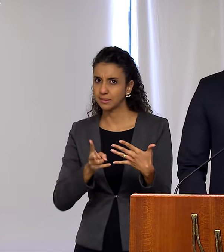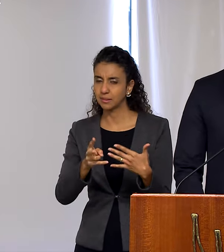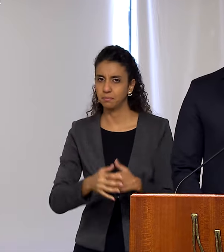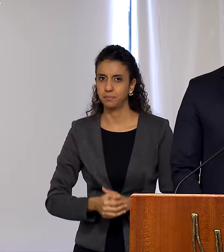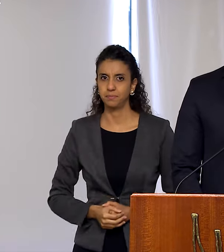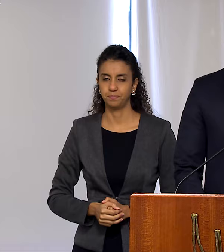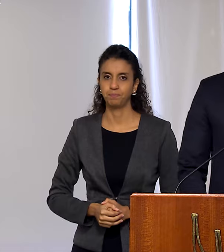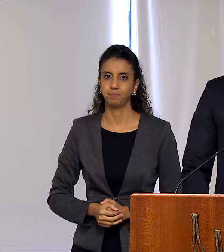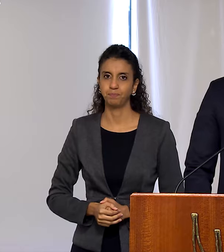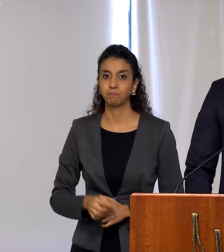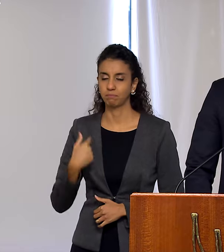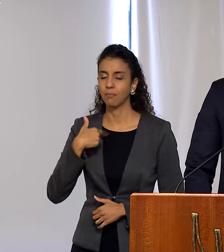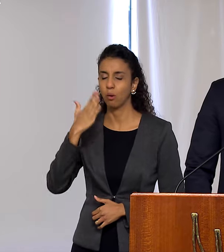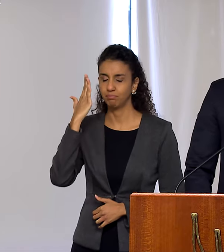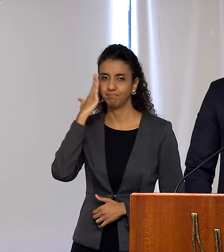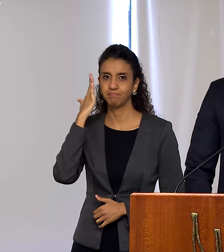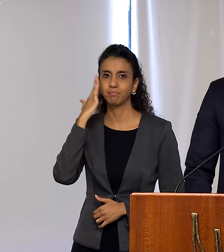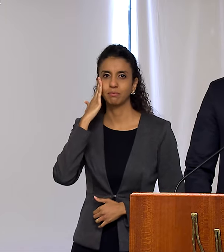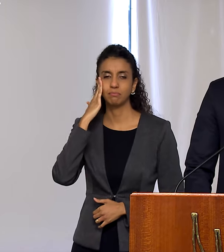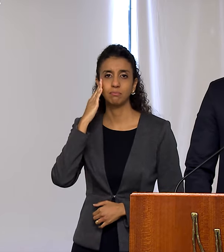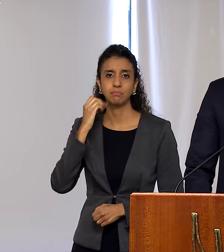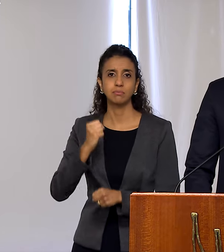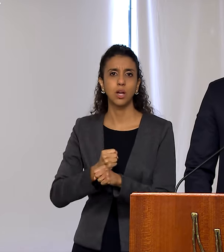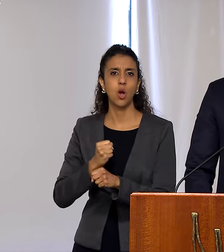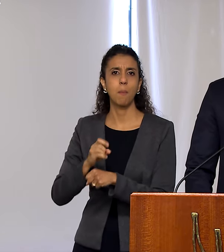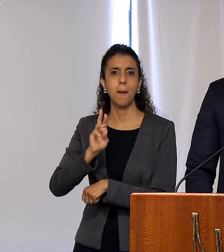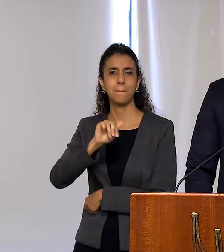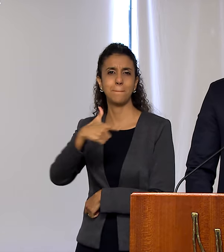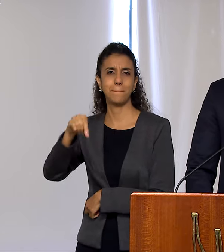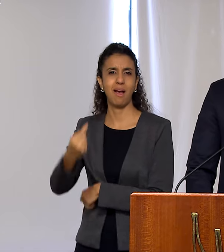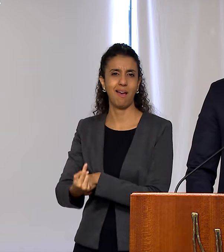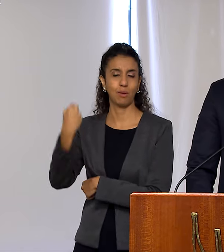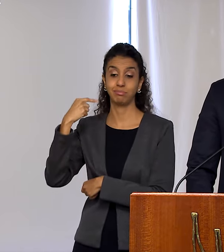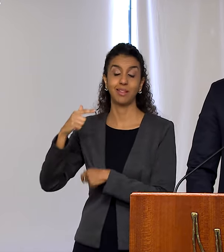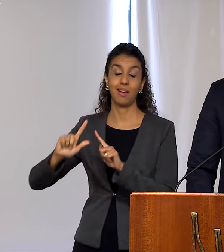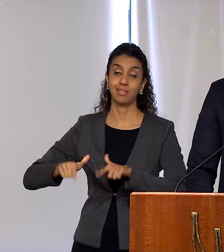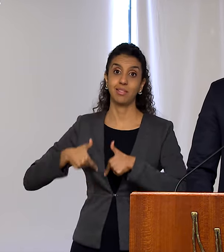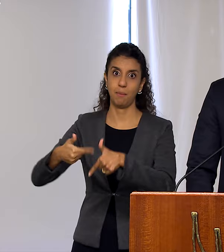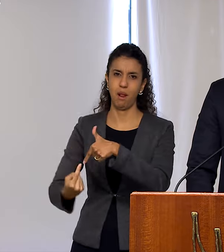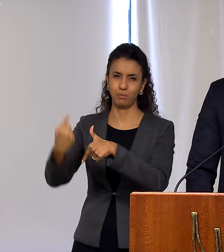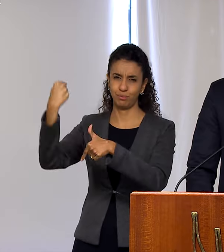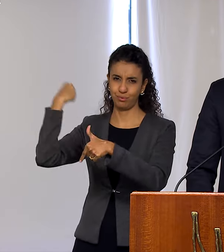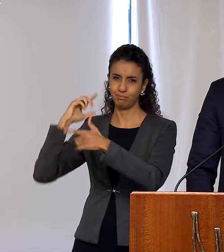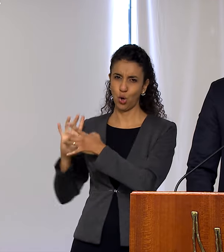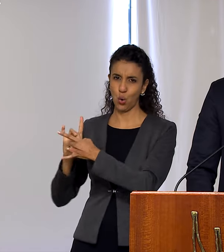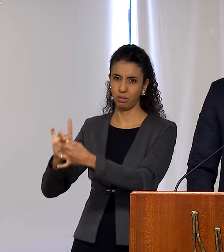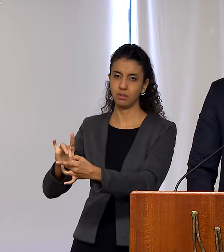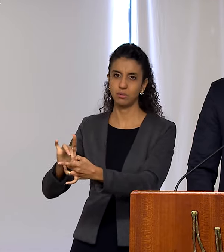I have in mind the work of the Baron of Rio Branco, who knew so well how to promote, in the circumstances of his time,